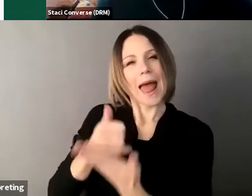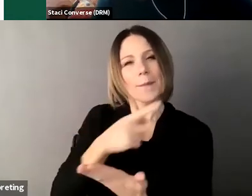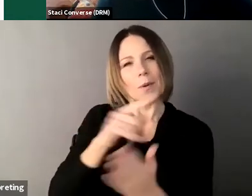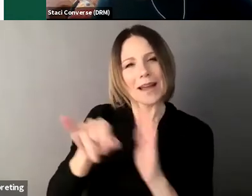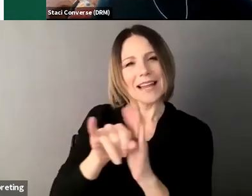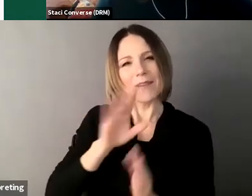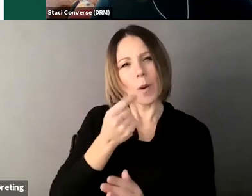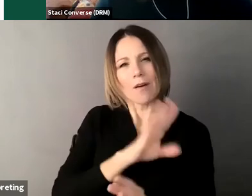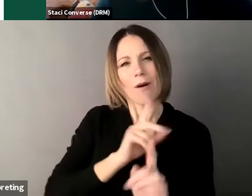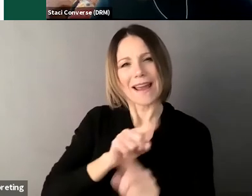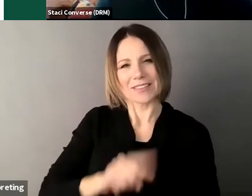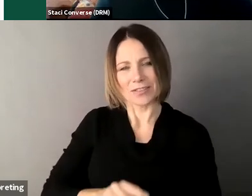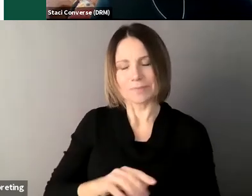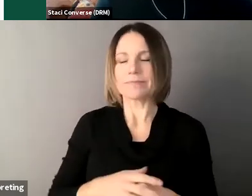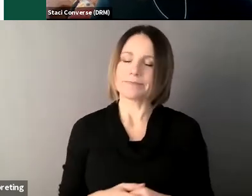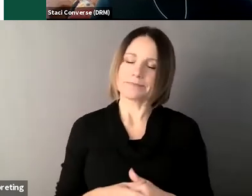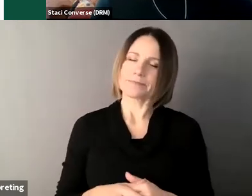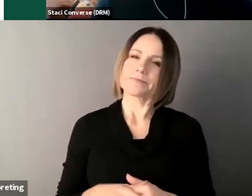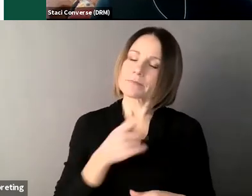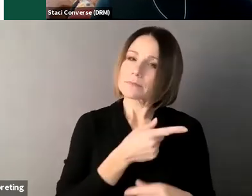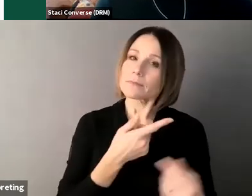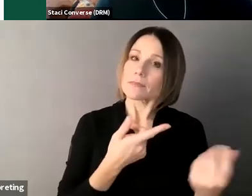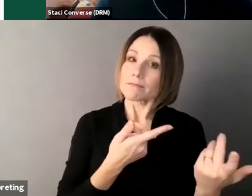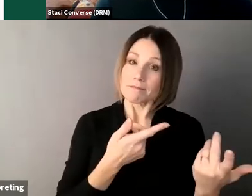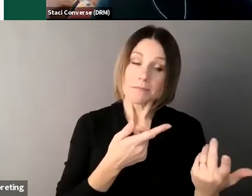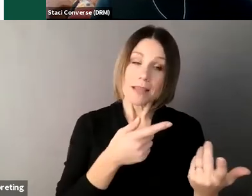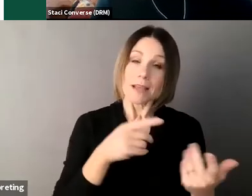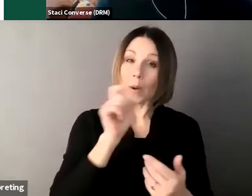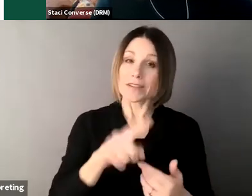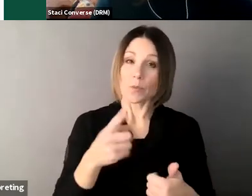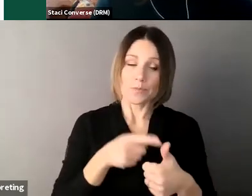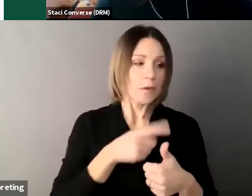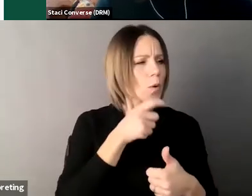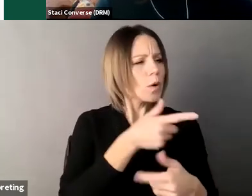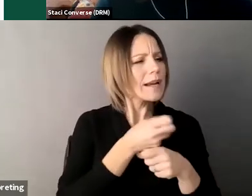who do you get support from what kind of support do you want and what kind of decisions do you